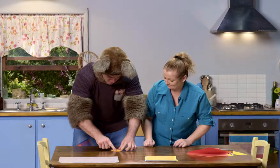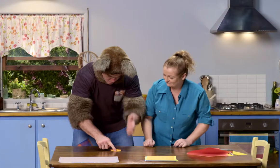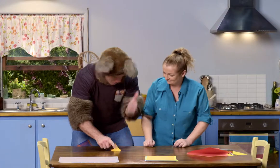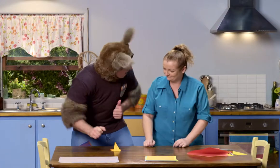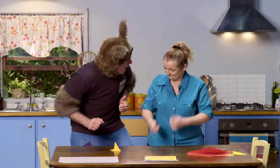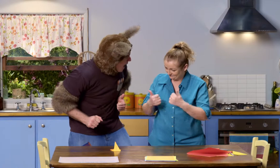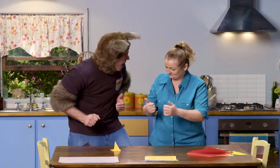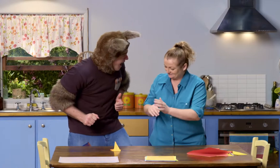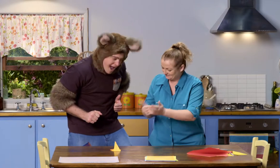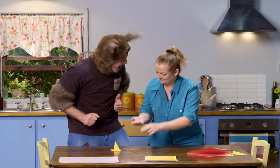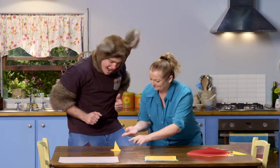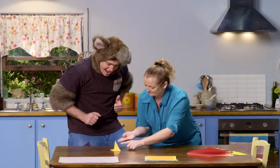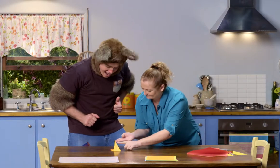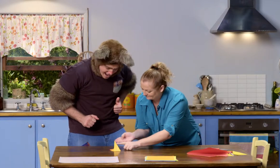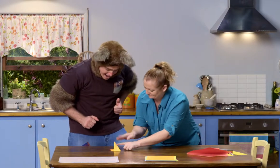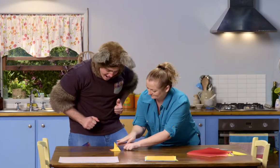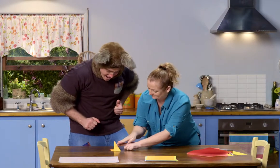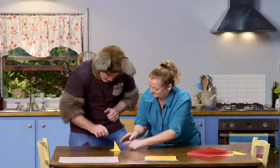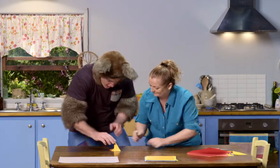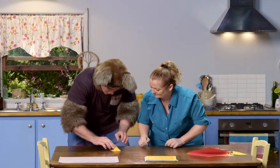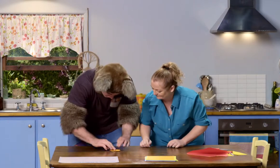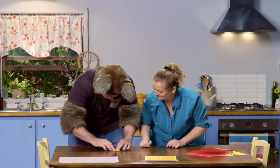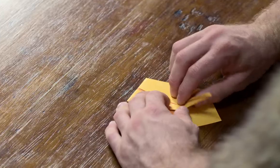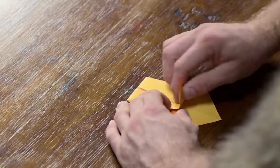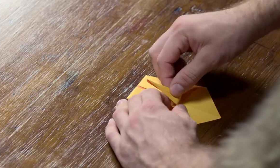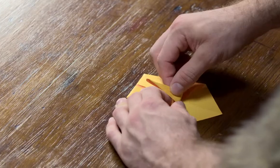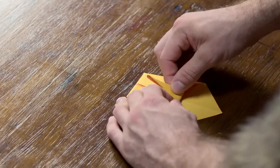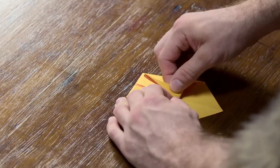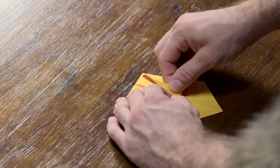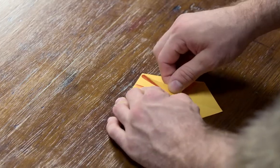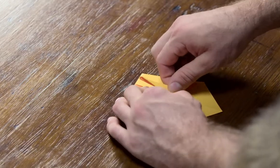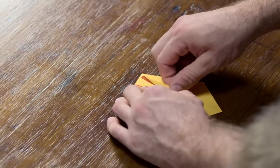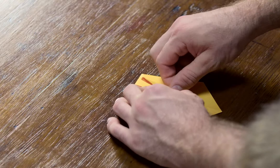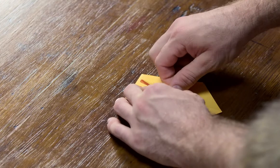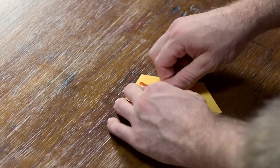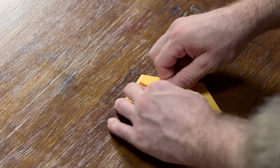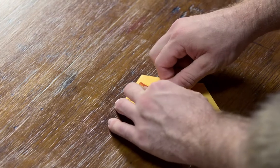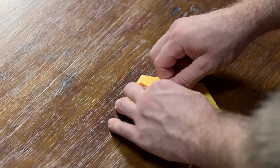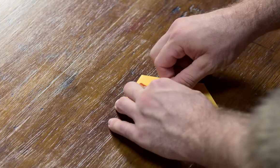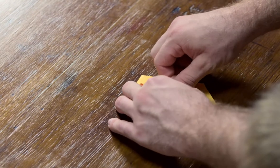Great! Good. Now, fold that back. Oh.